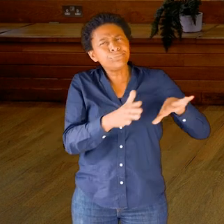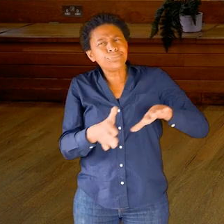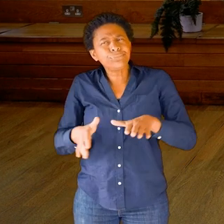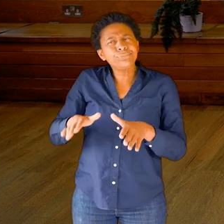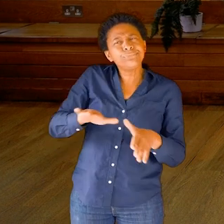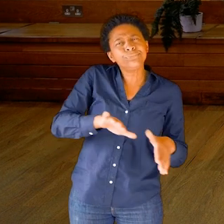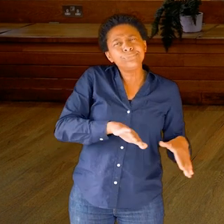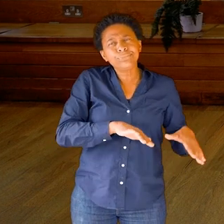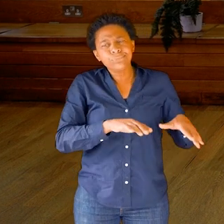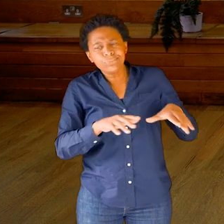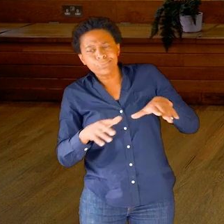seeking the lowest point.